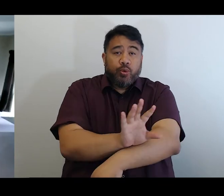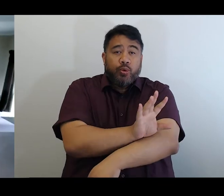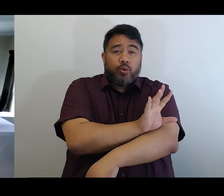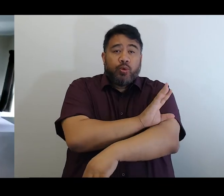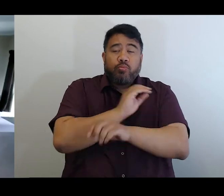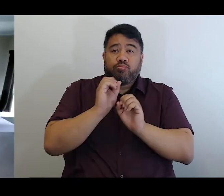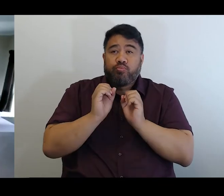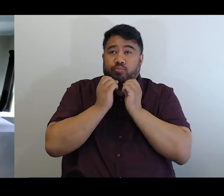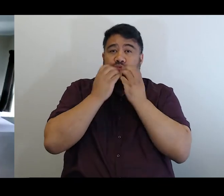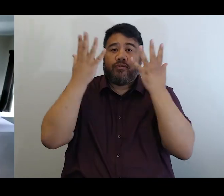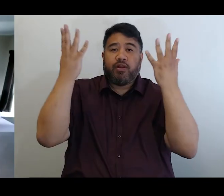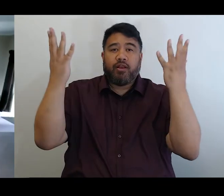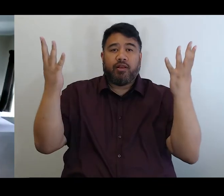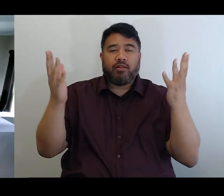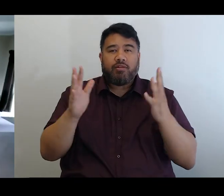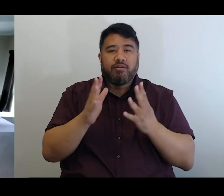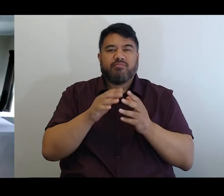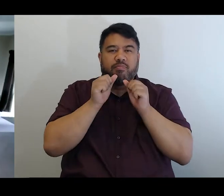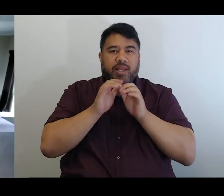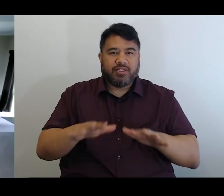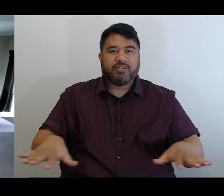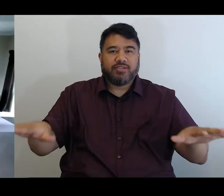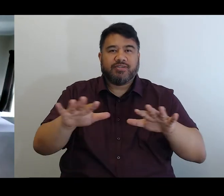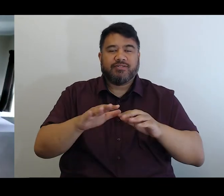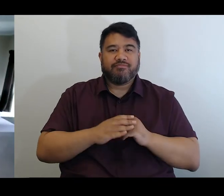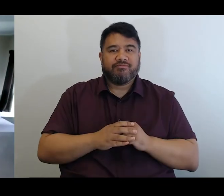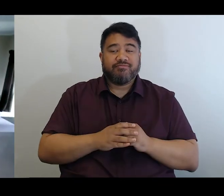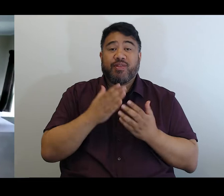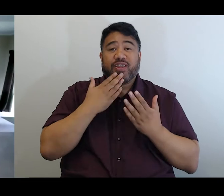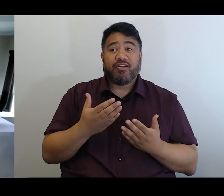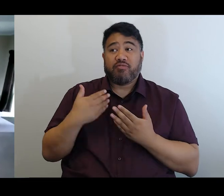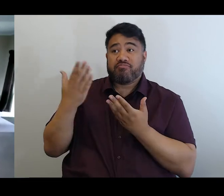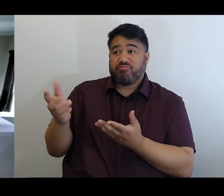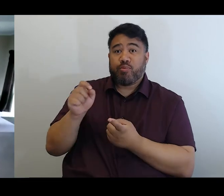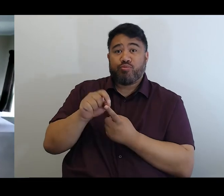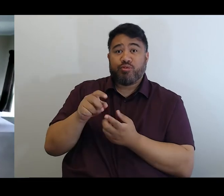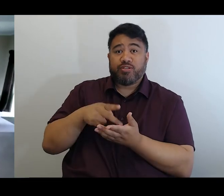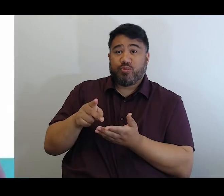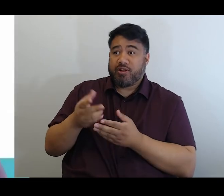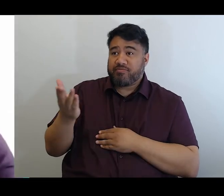So we'll hand it back to you now, Prudence, for your for your housekeeping kia ora.